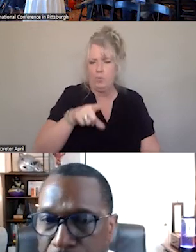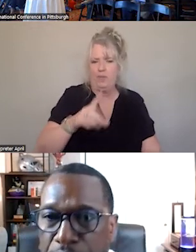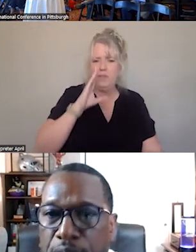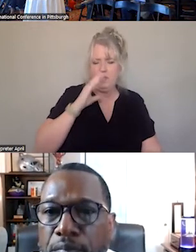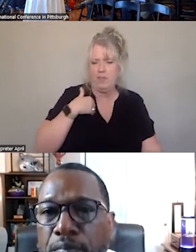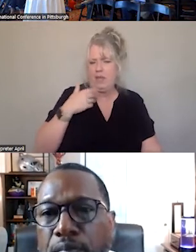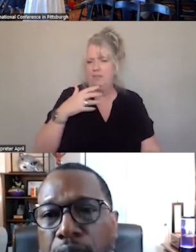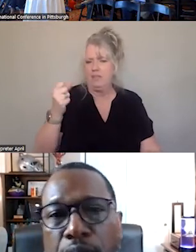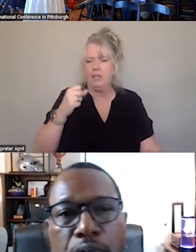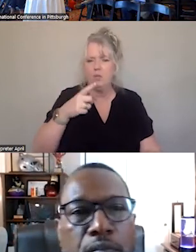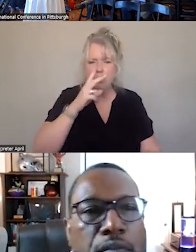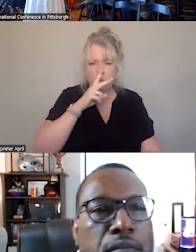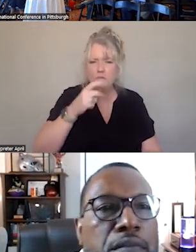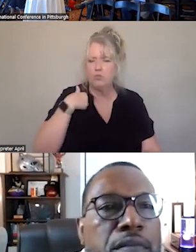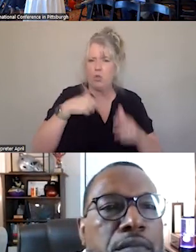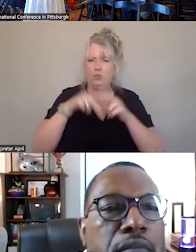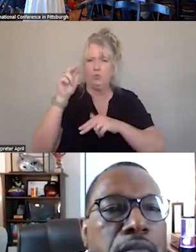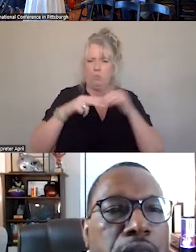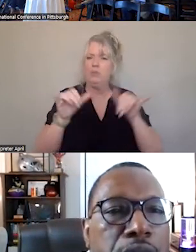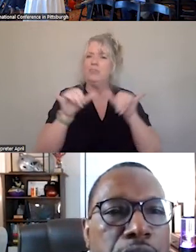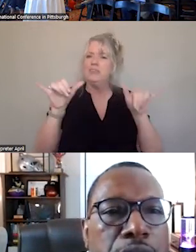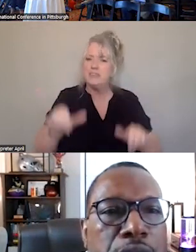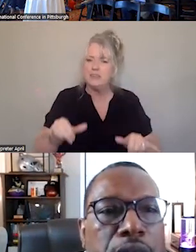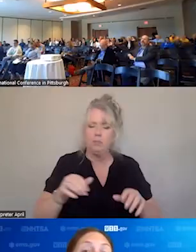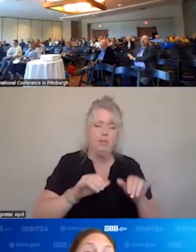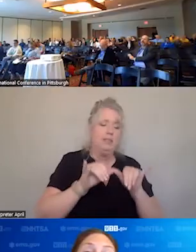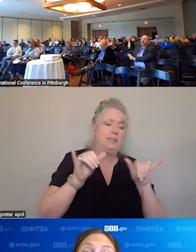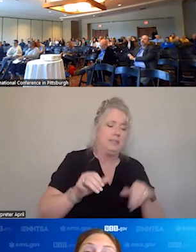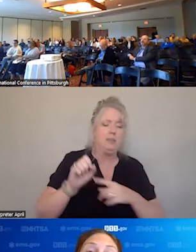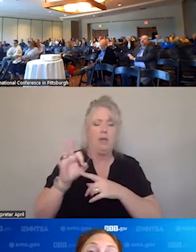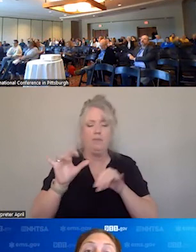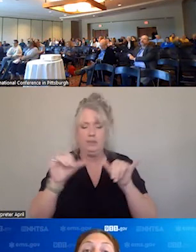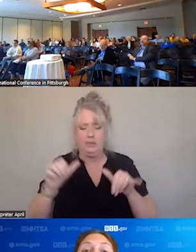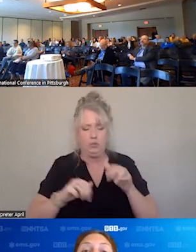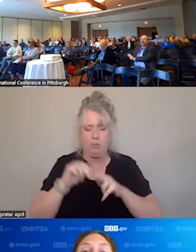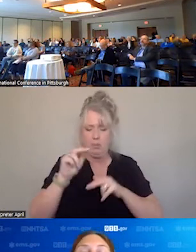STARTED TO BUILD A SYSTEM. A CYST TEMPERATURE OF SYSTEMS. ALL BUILT UP LOCALLY. (SYSTEM OF